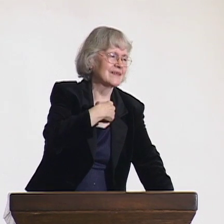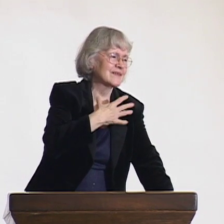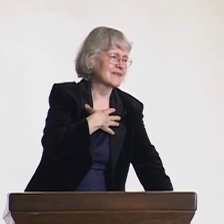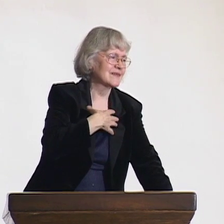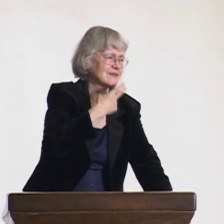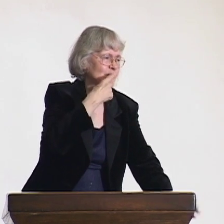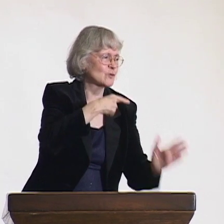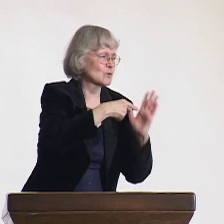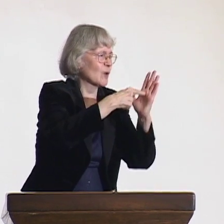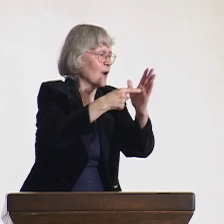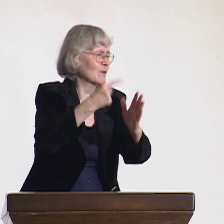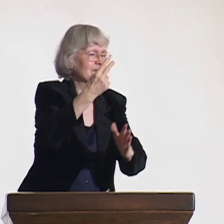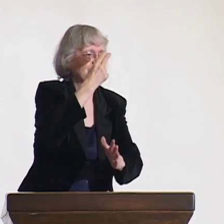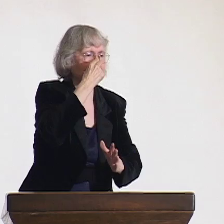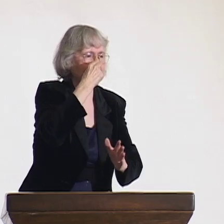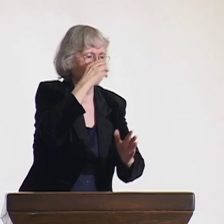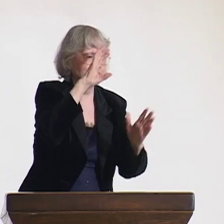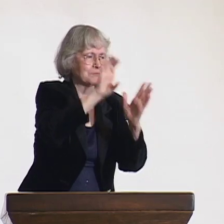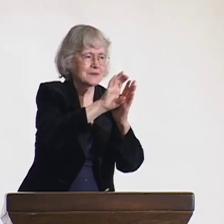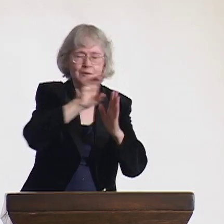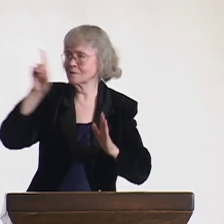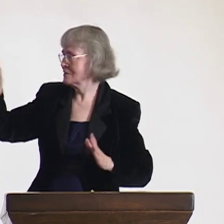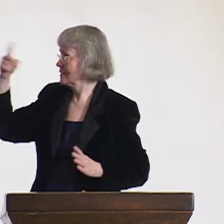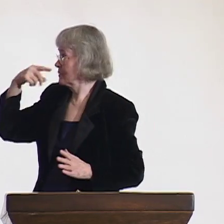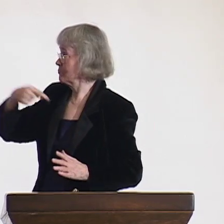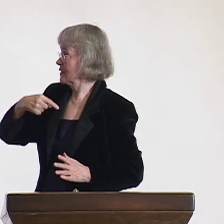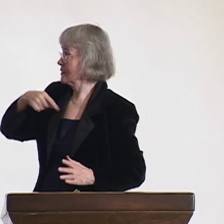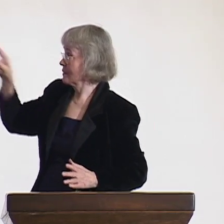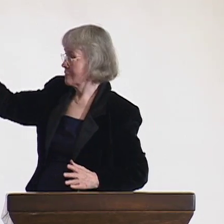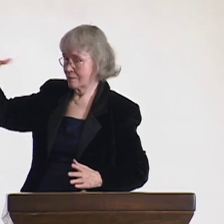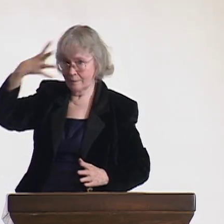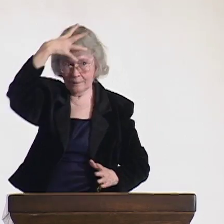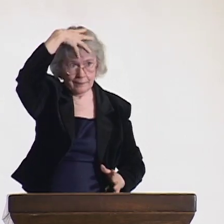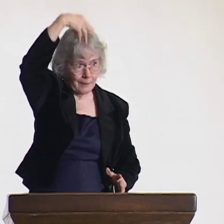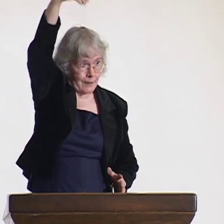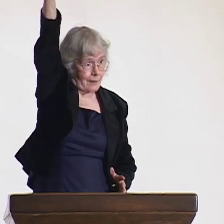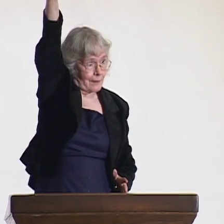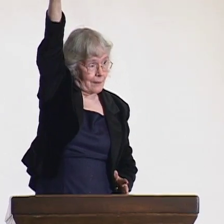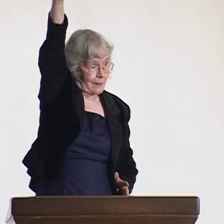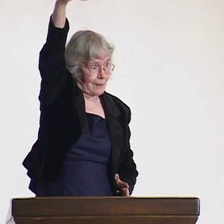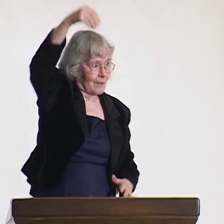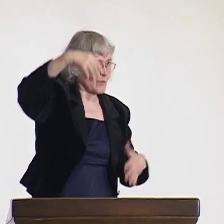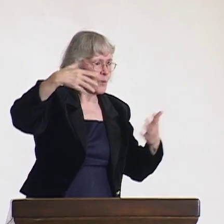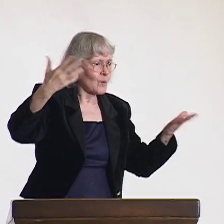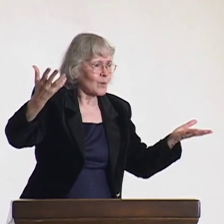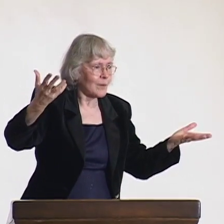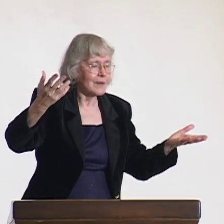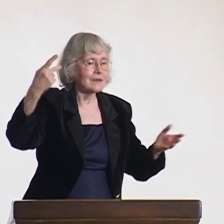This is a funny picture I wanted to show you. My hair is windblown, standing straight up,